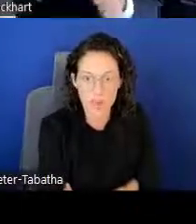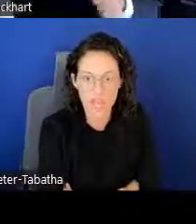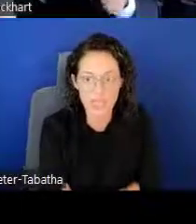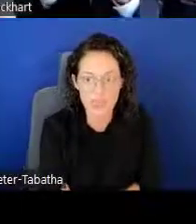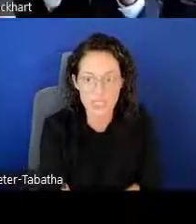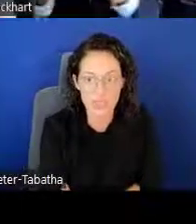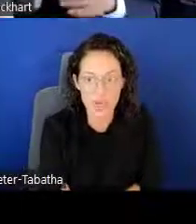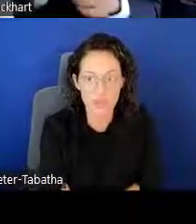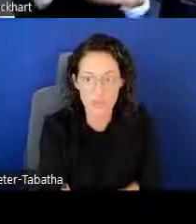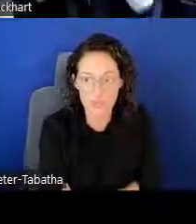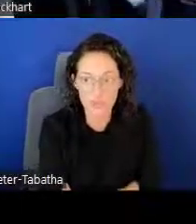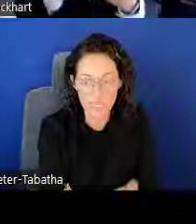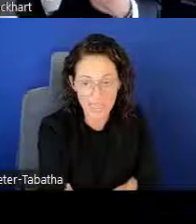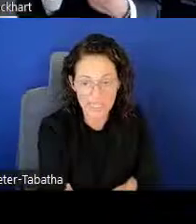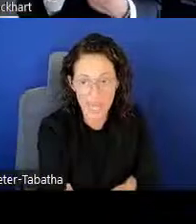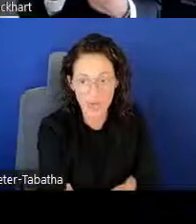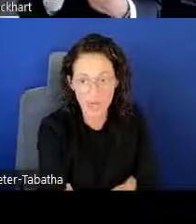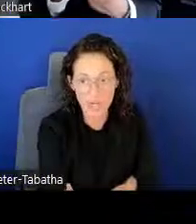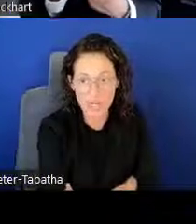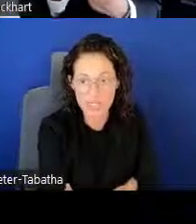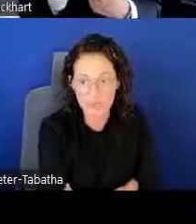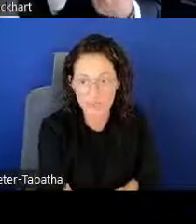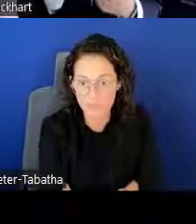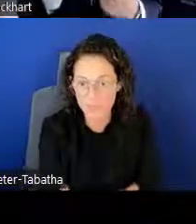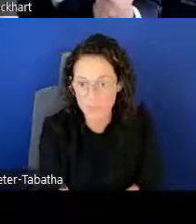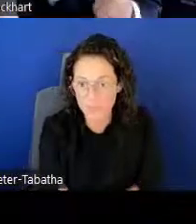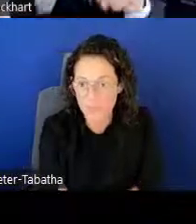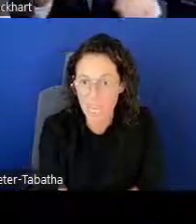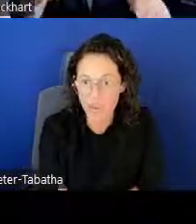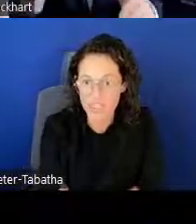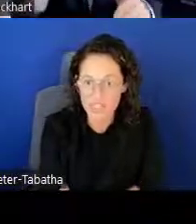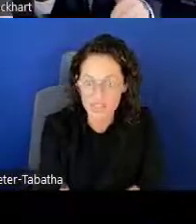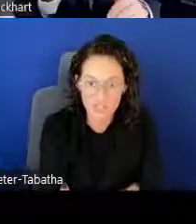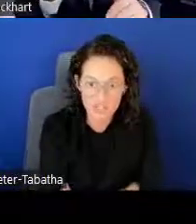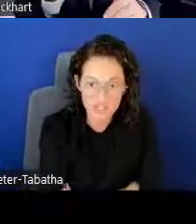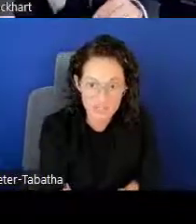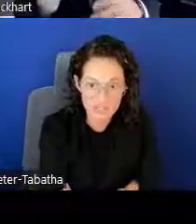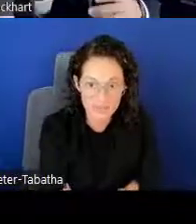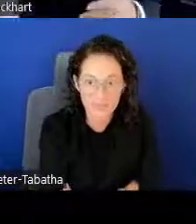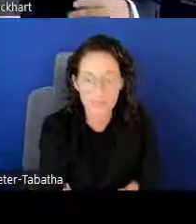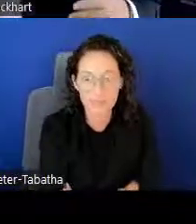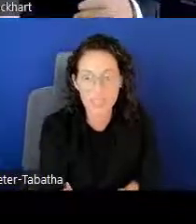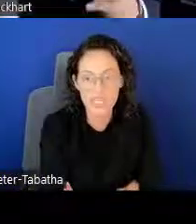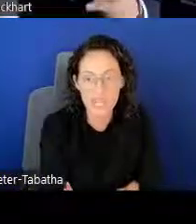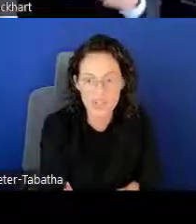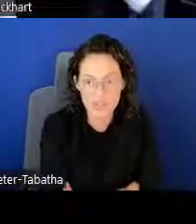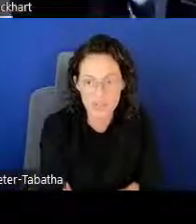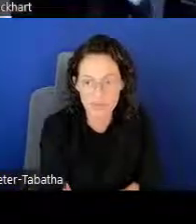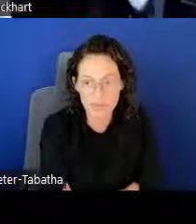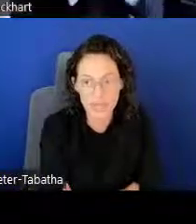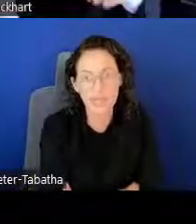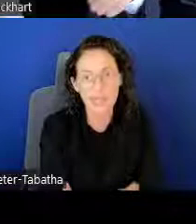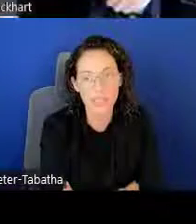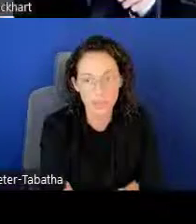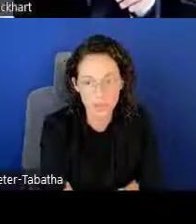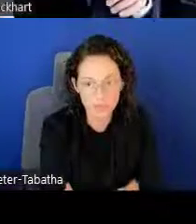So as you see, our three biggest categories, Health Disadvantages, Pediatric and Clinical,